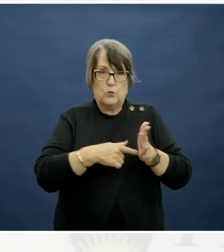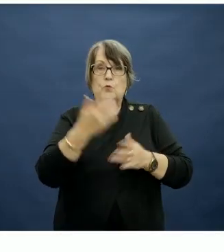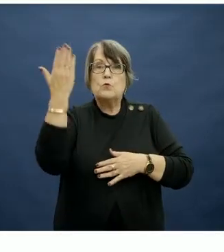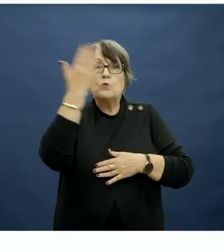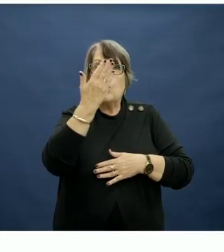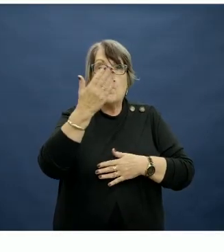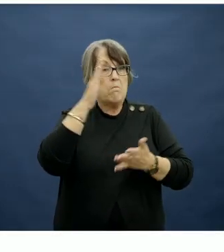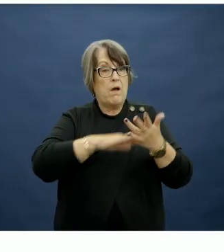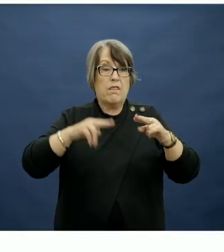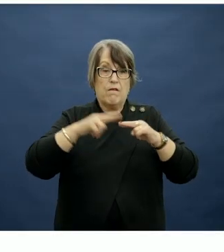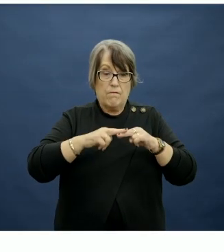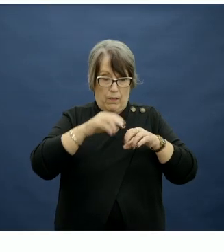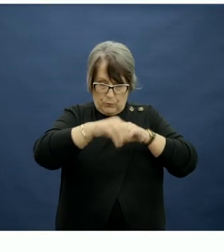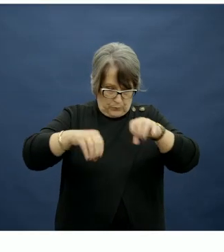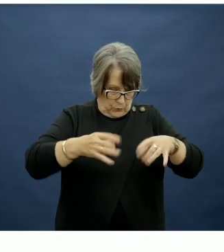by parents at home.